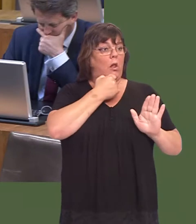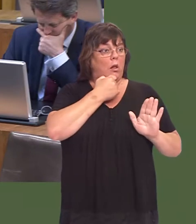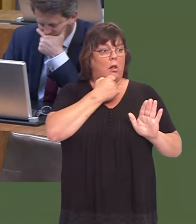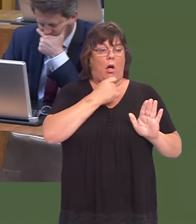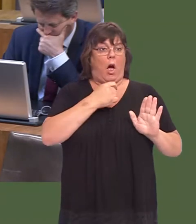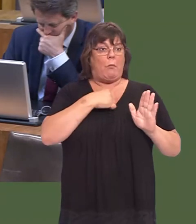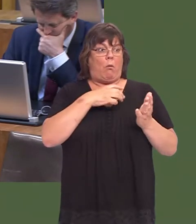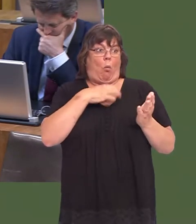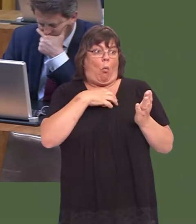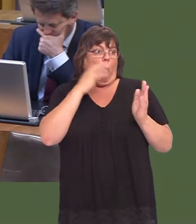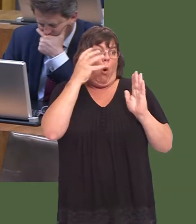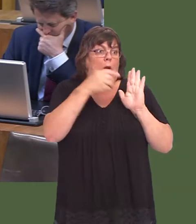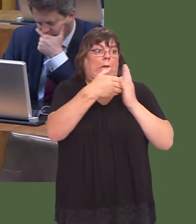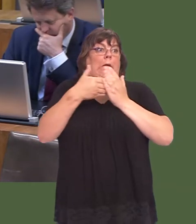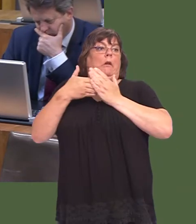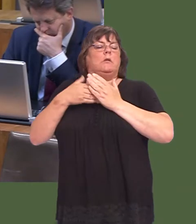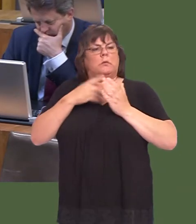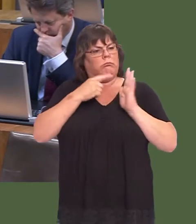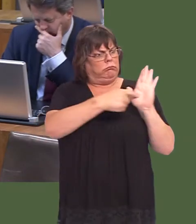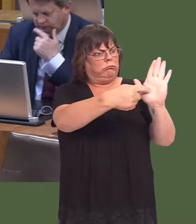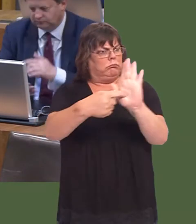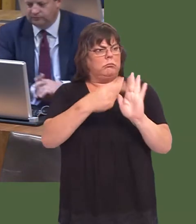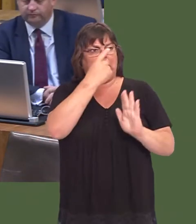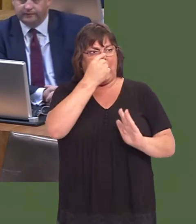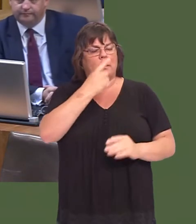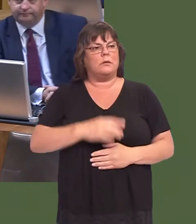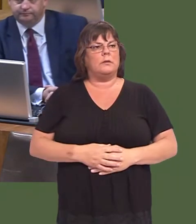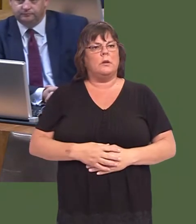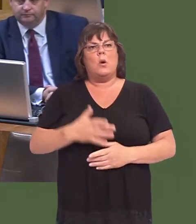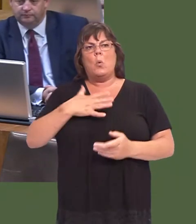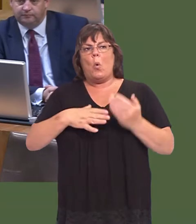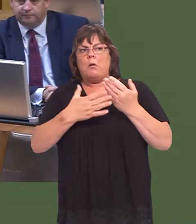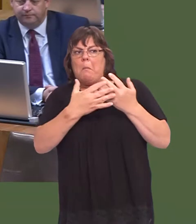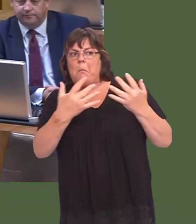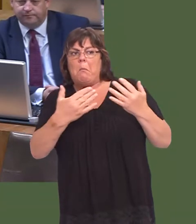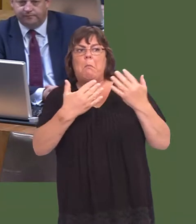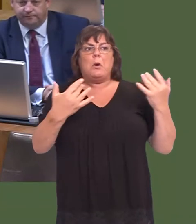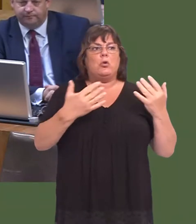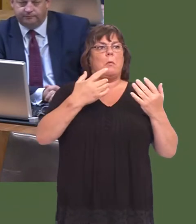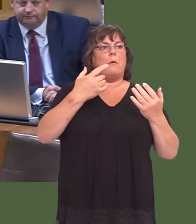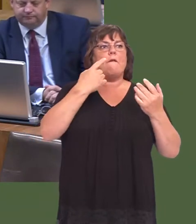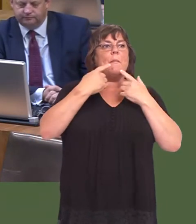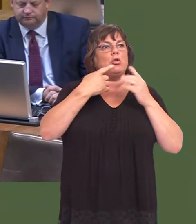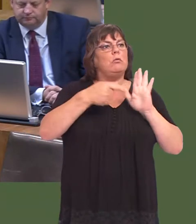Weíre not afraid of that and, certainly, it is something that we are considering: how can we get as much information into the public domain.